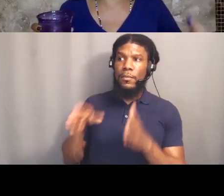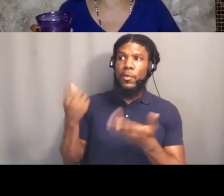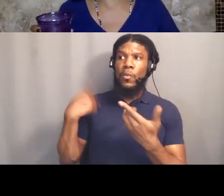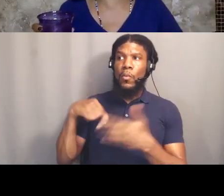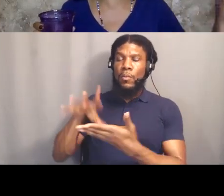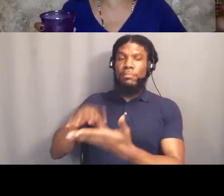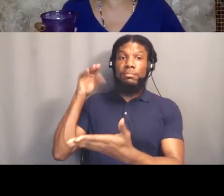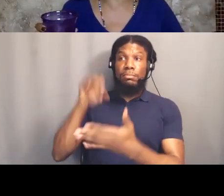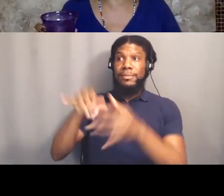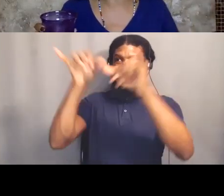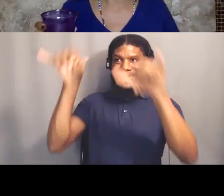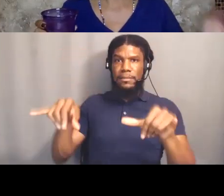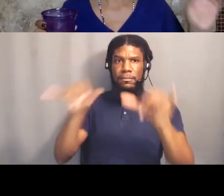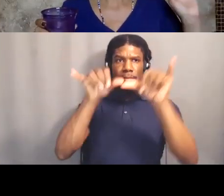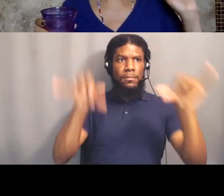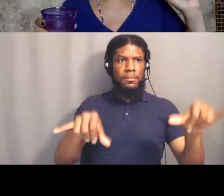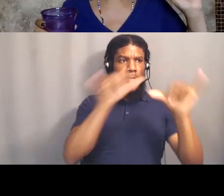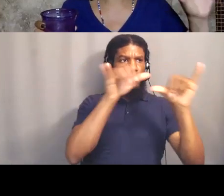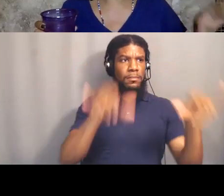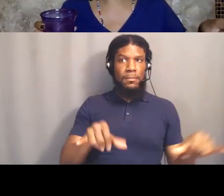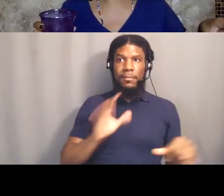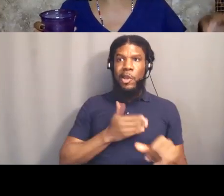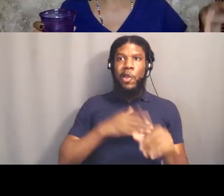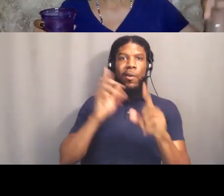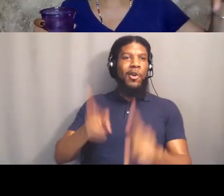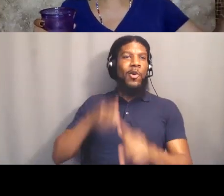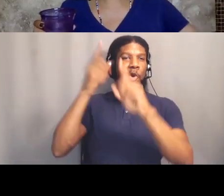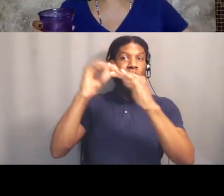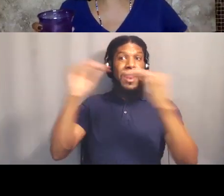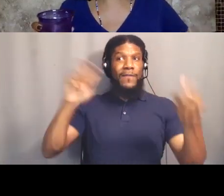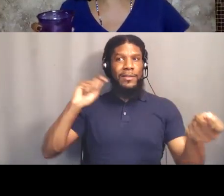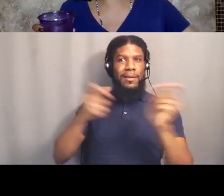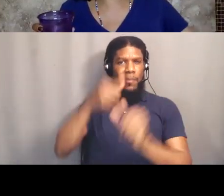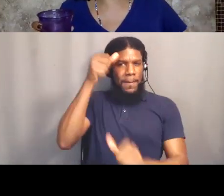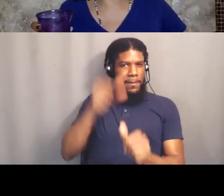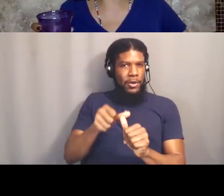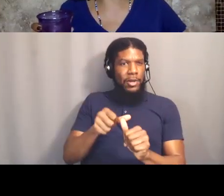the goal-level change changes are developed to bring these outcomes.